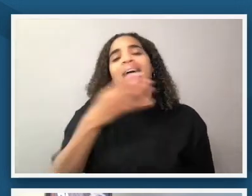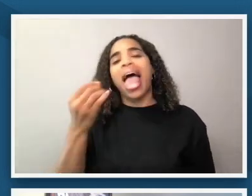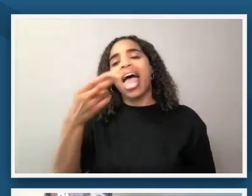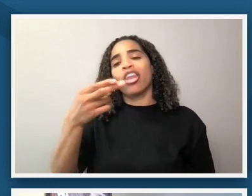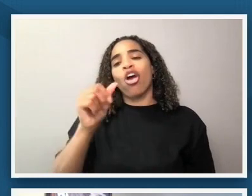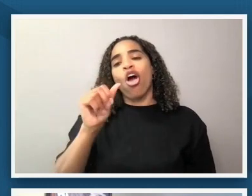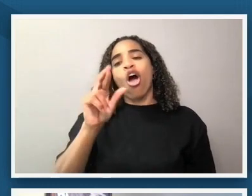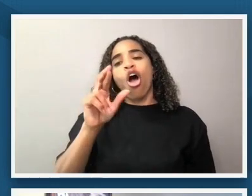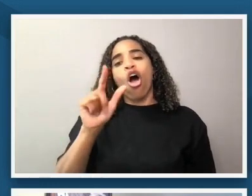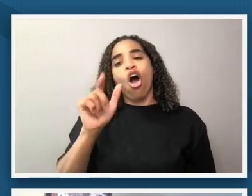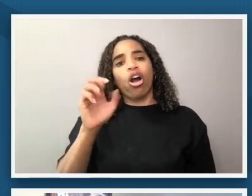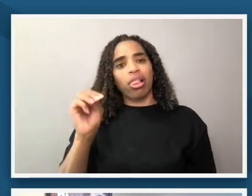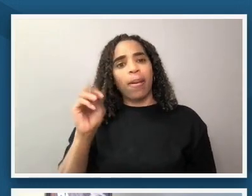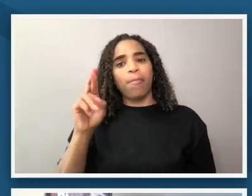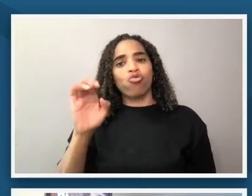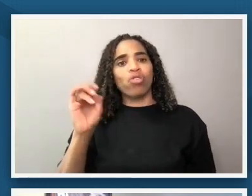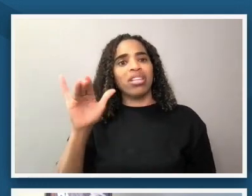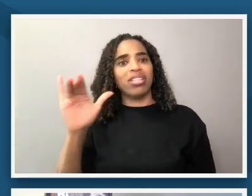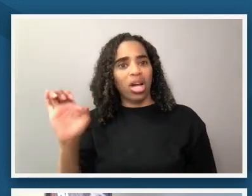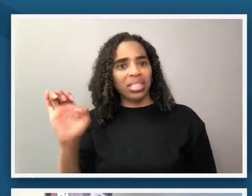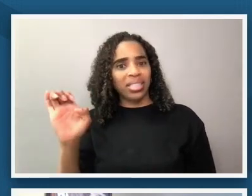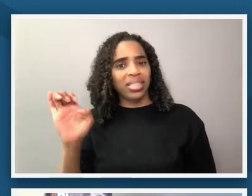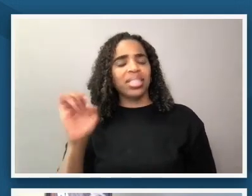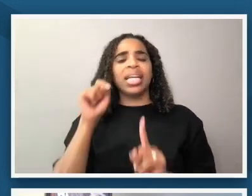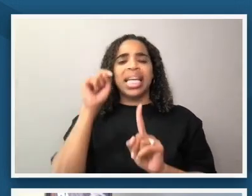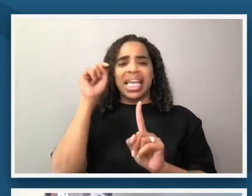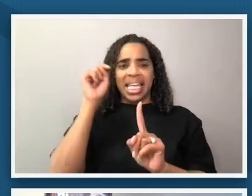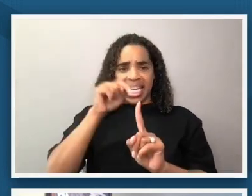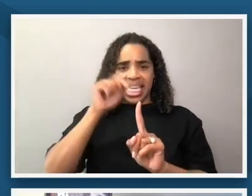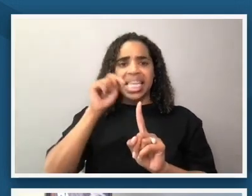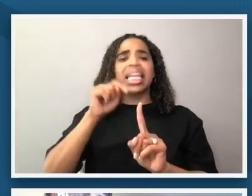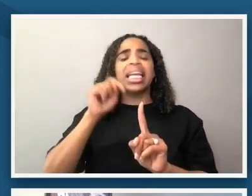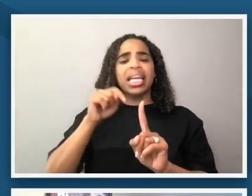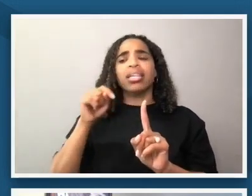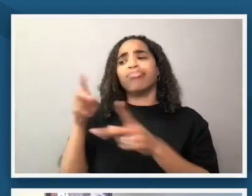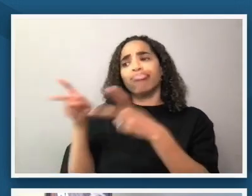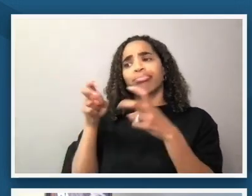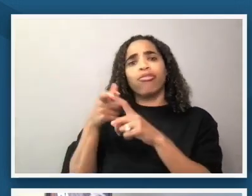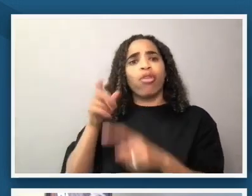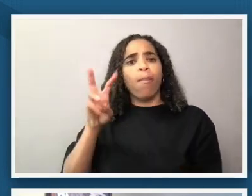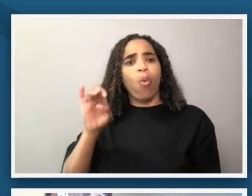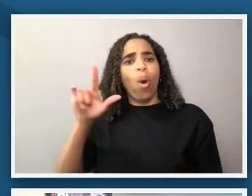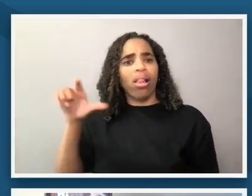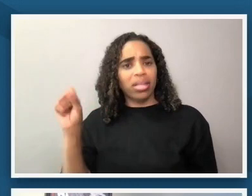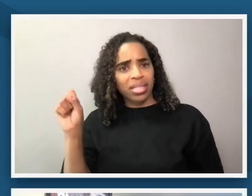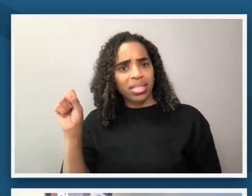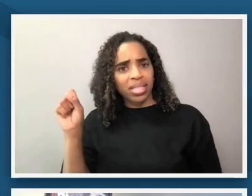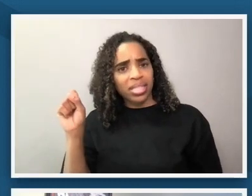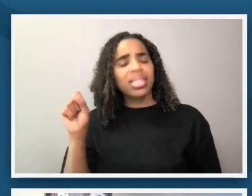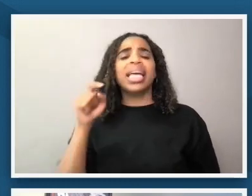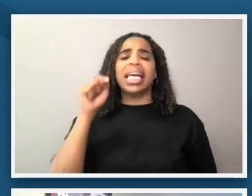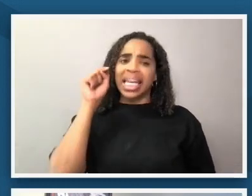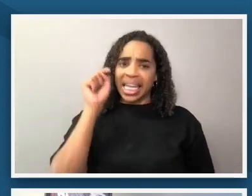langston hughes really takes the mantle from iwls and becomes the